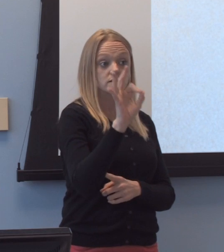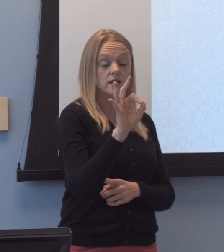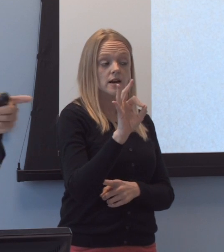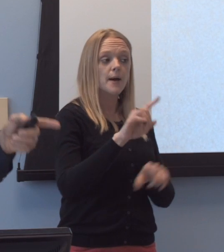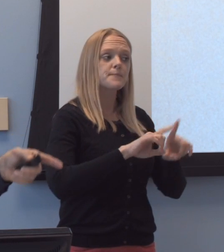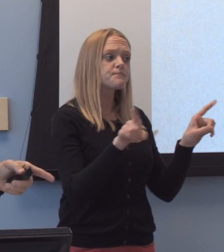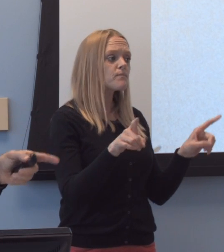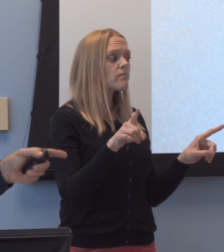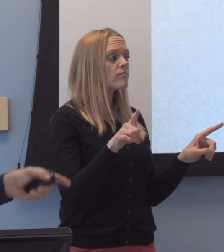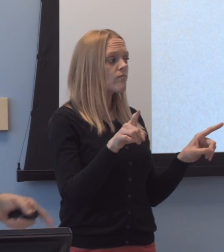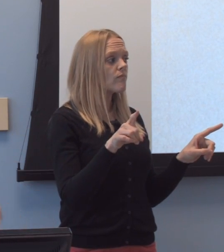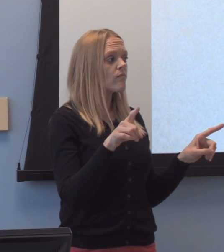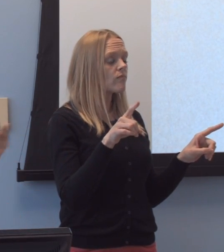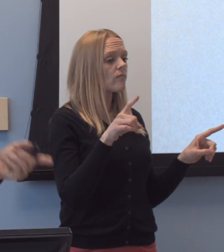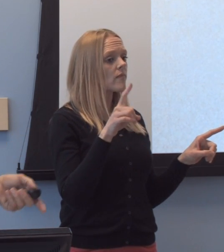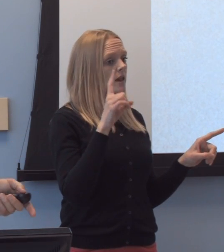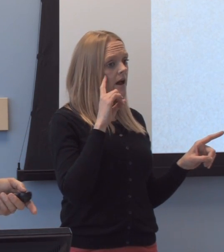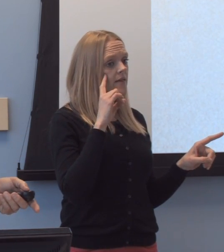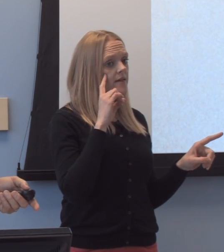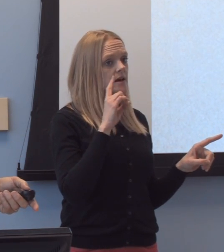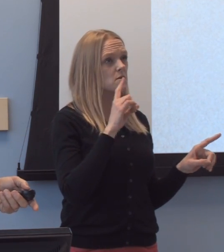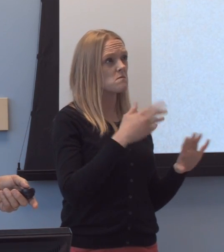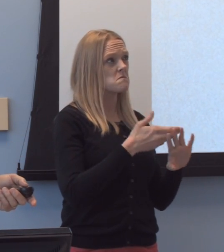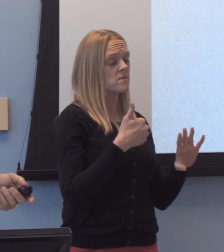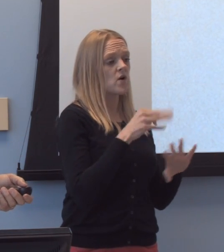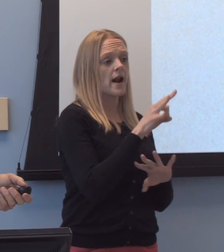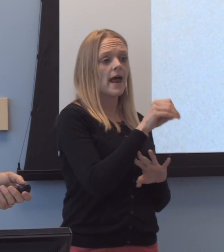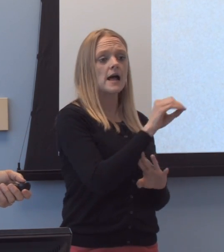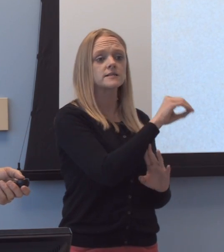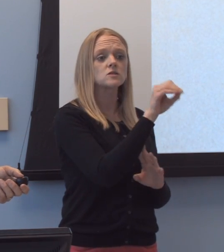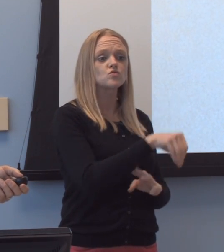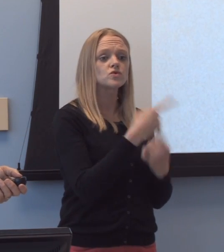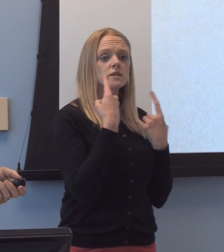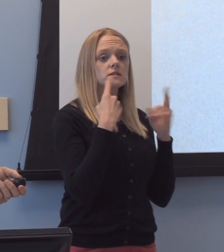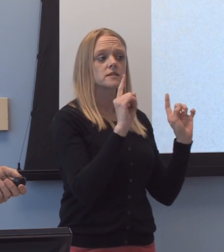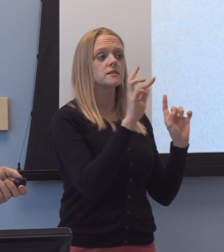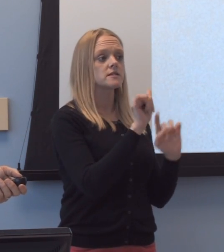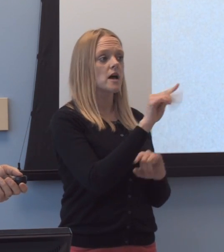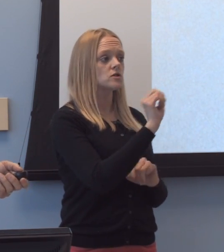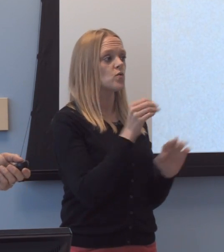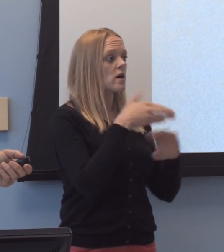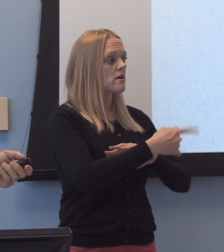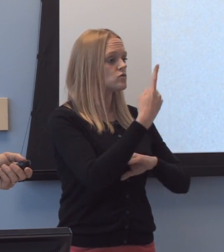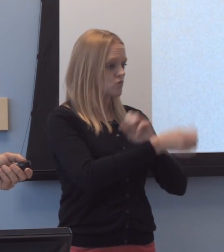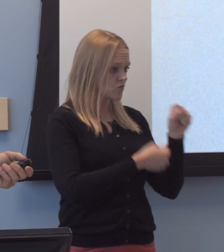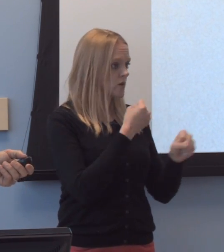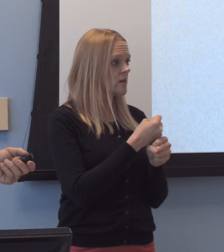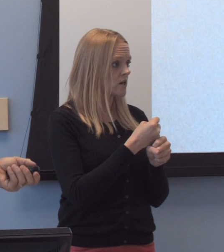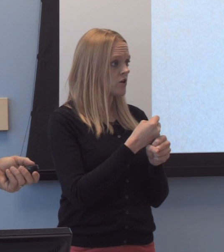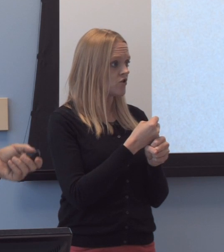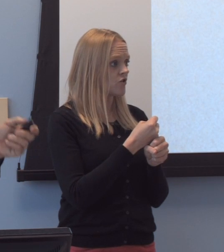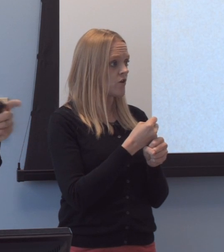but I think, uh, i-it was 90% success rates in the-after a year, uh, at Beckwith.